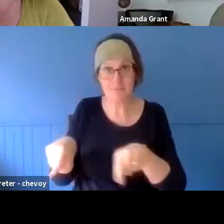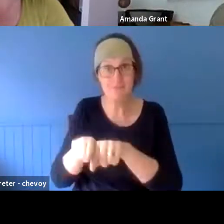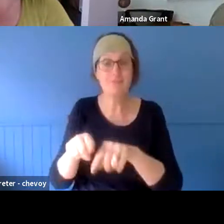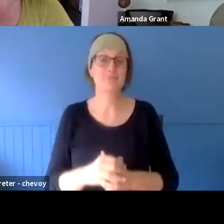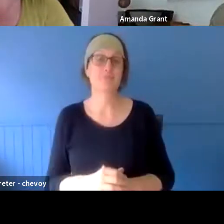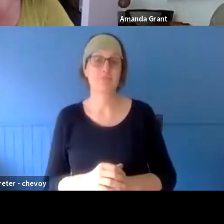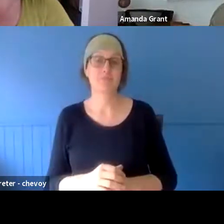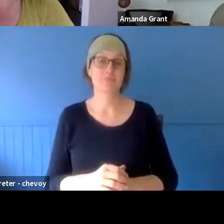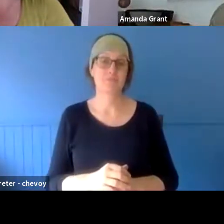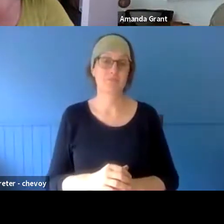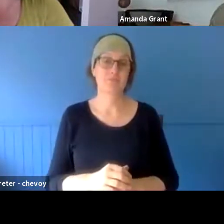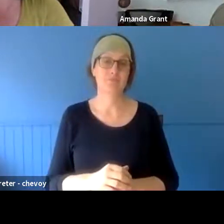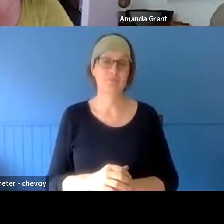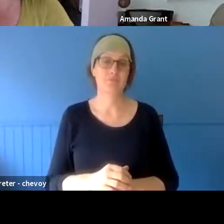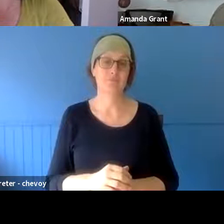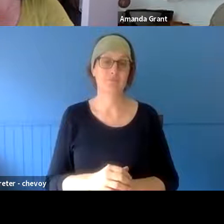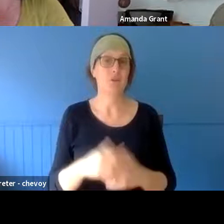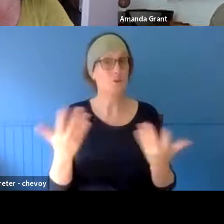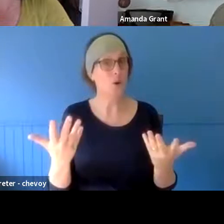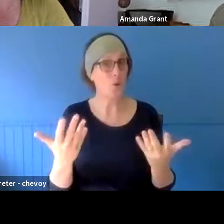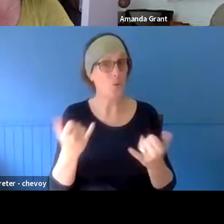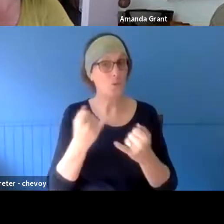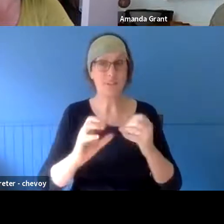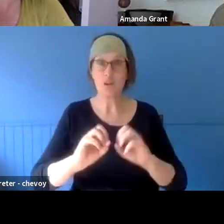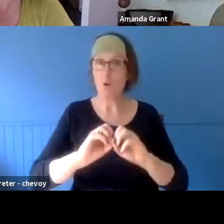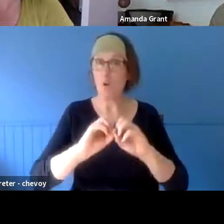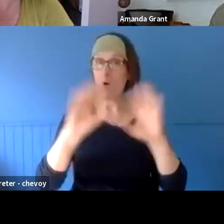was fairly obvious, in a sense, because there wasn't a negative